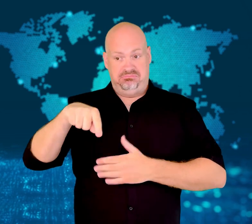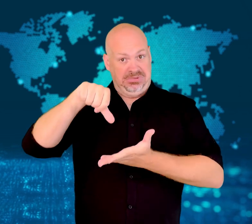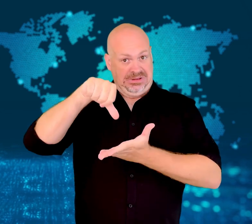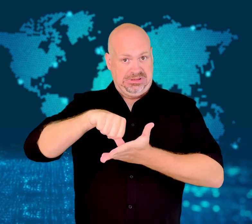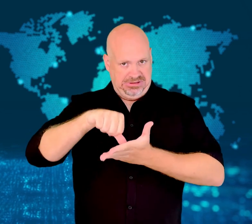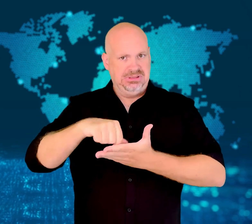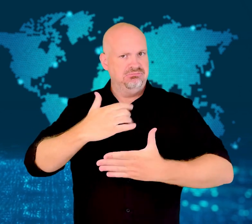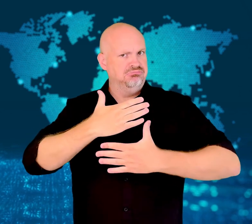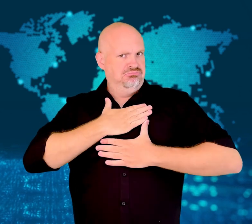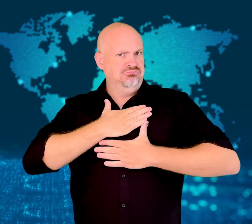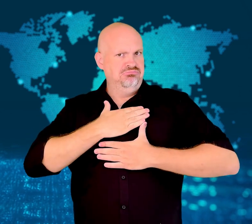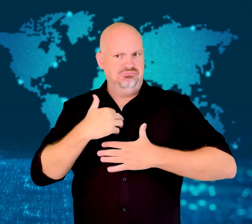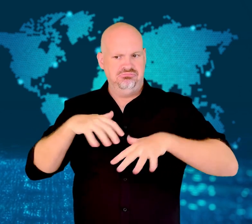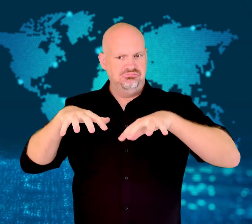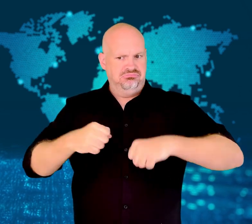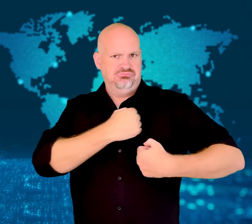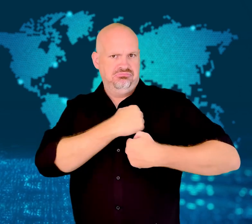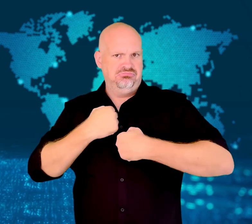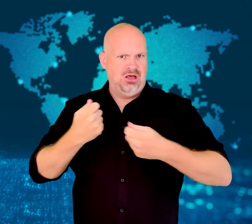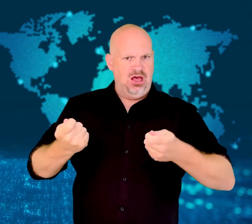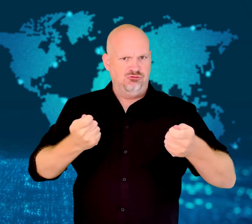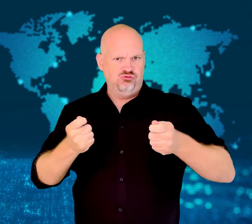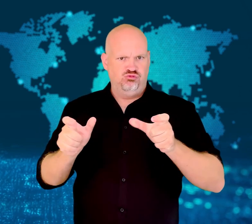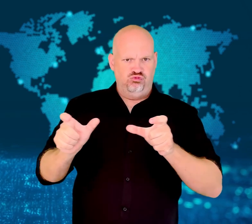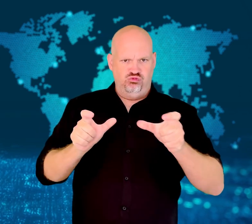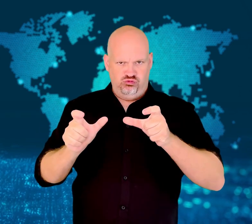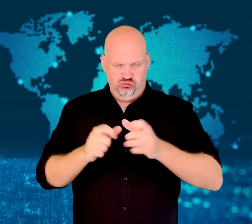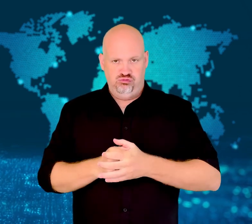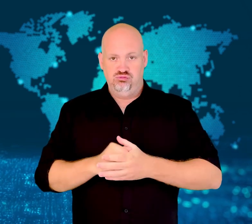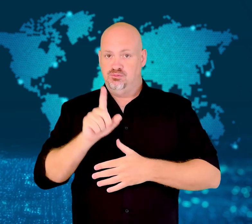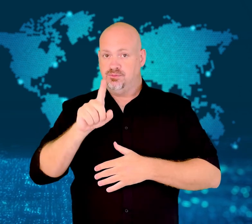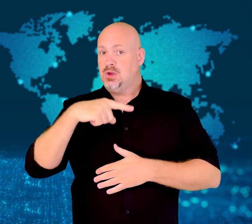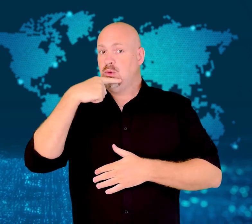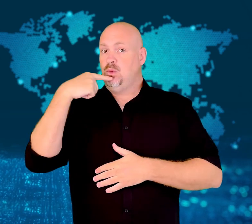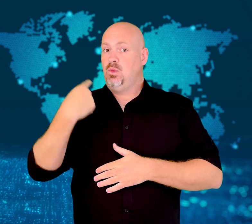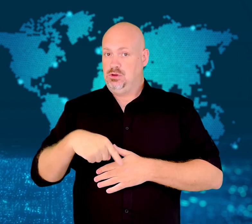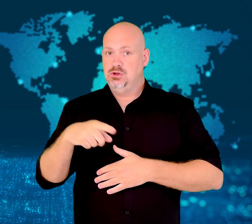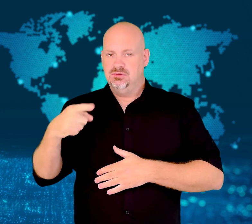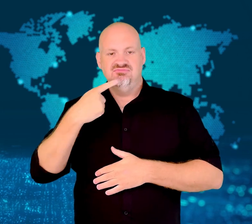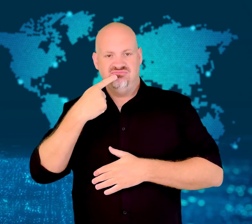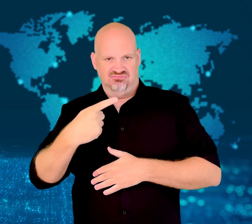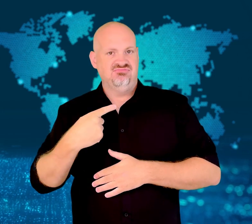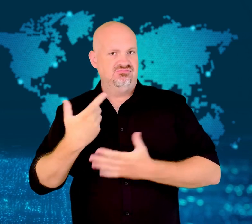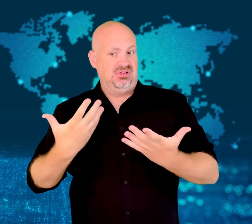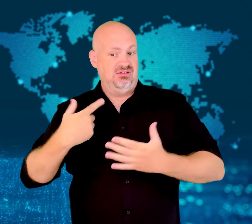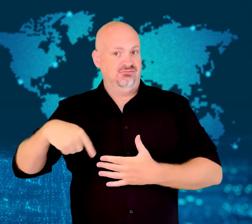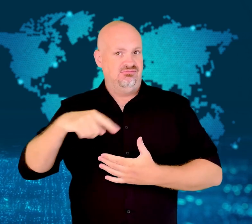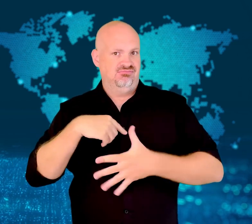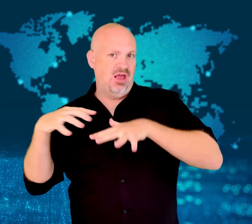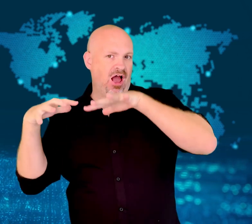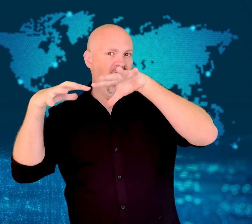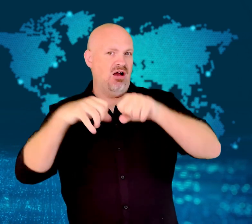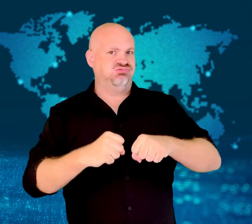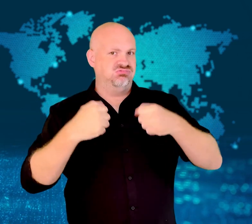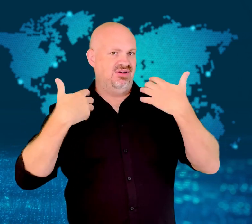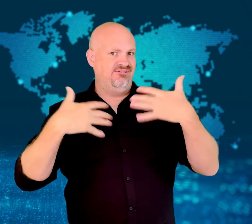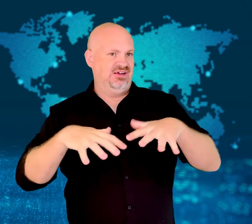Ukraine insisted the city was still under their control,